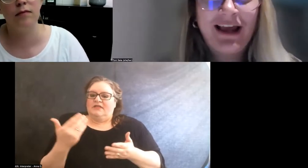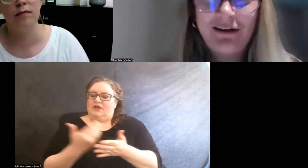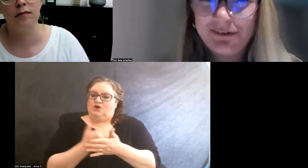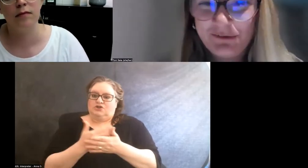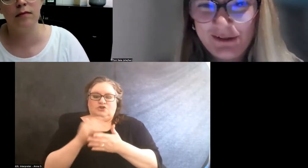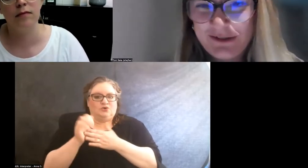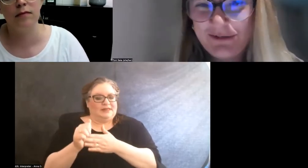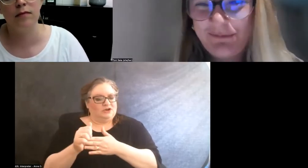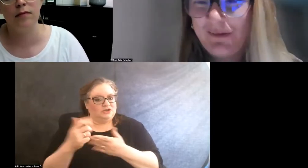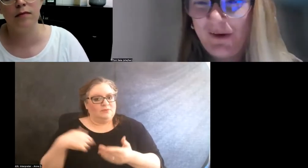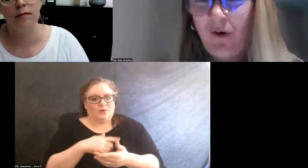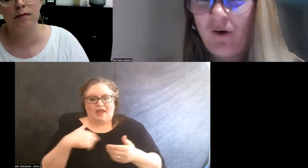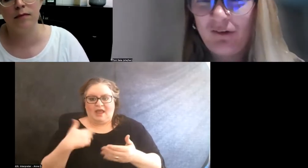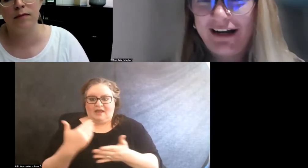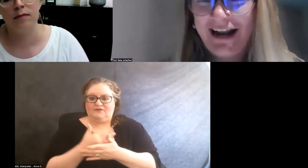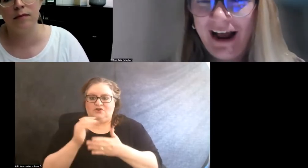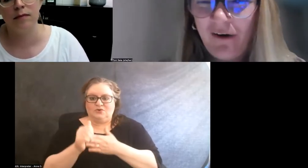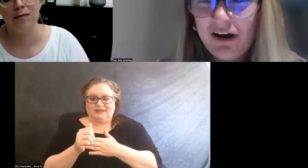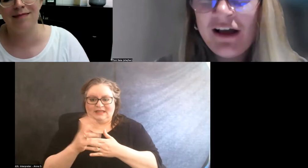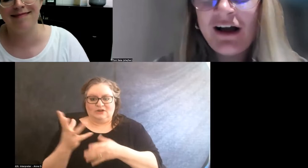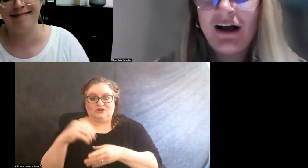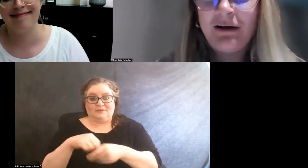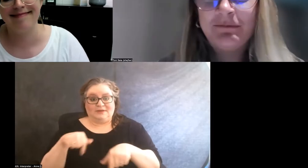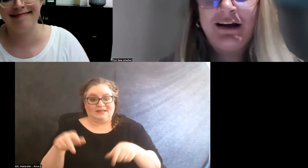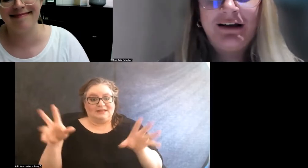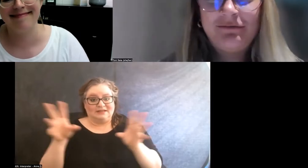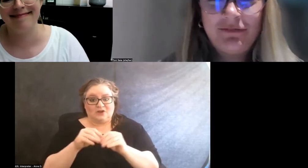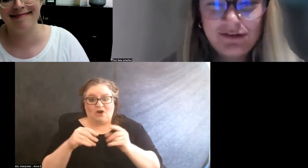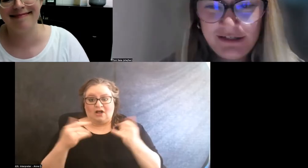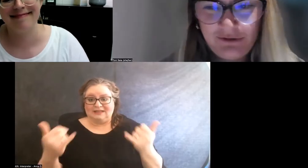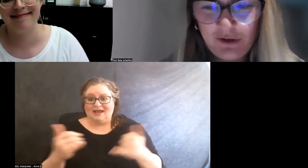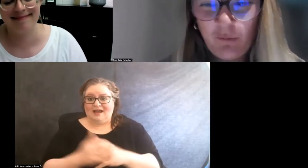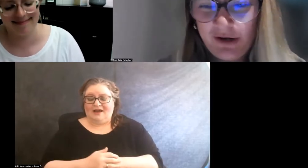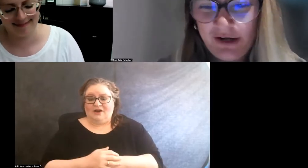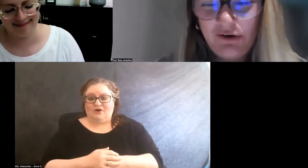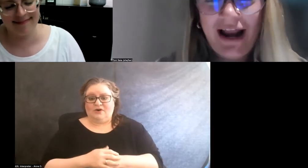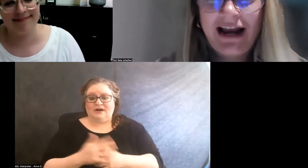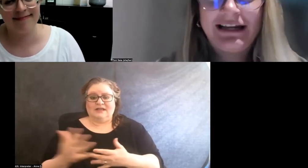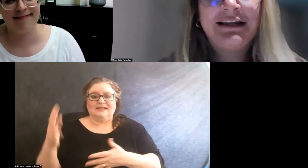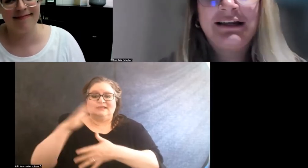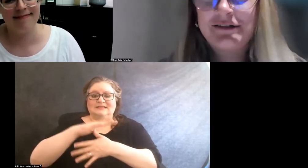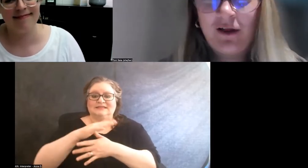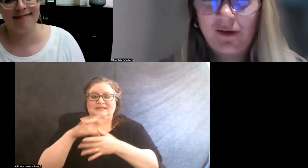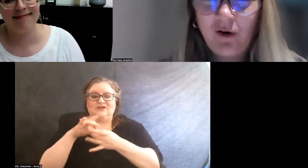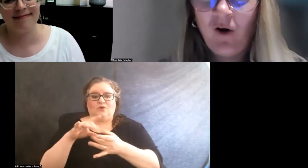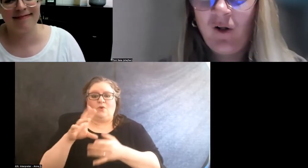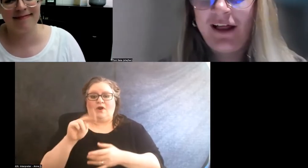we have new leadership on the call right now. The senior coordinator, Naty, is on the call.